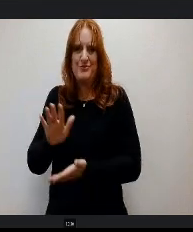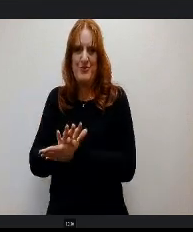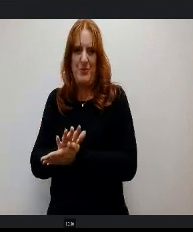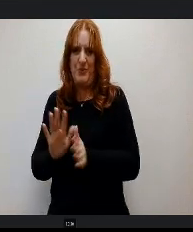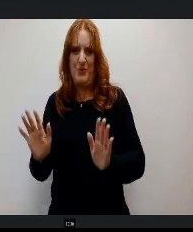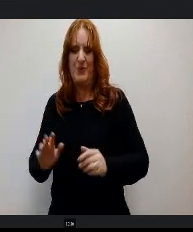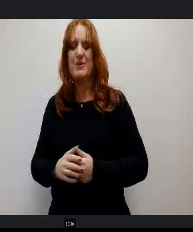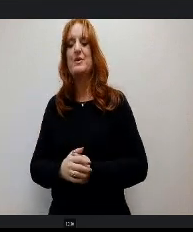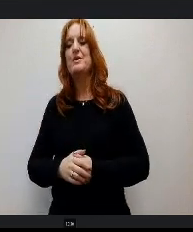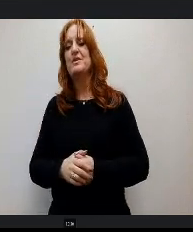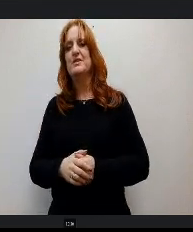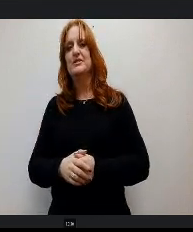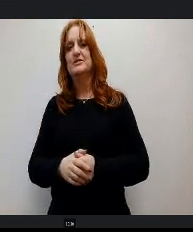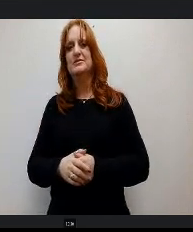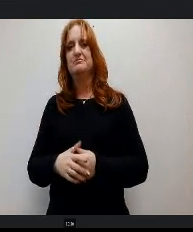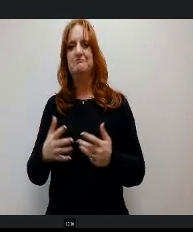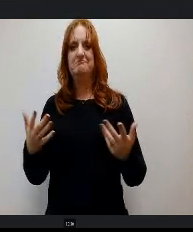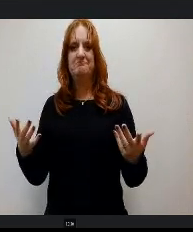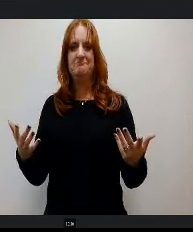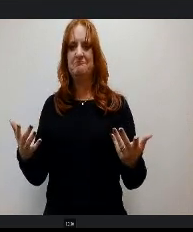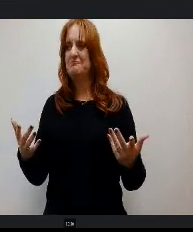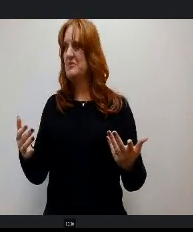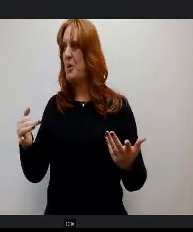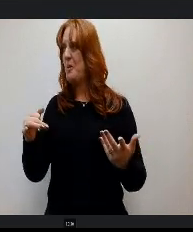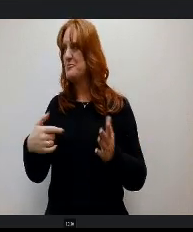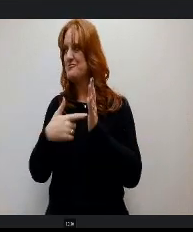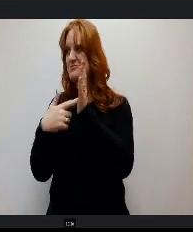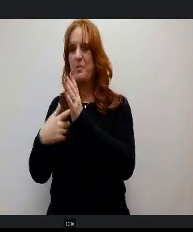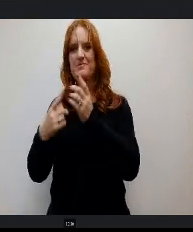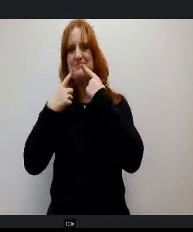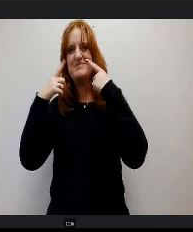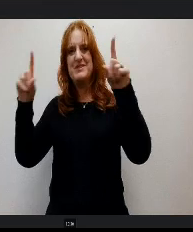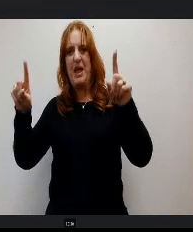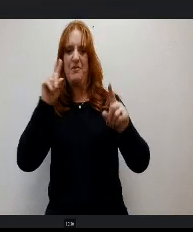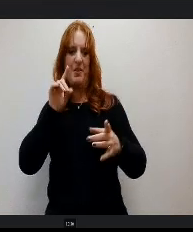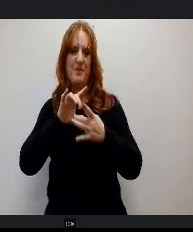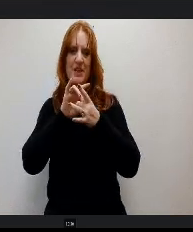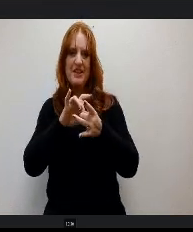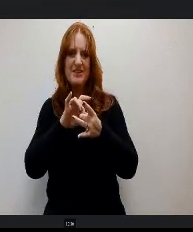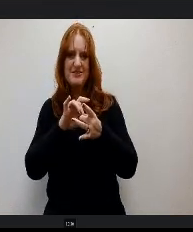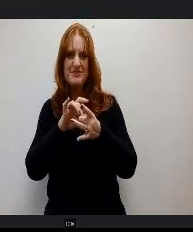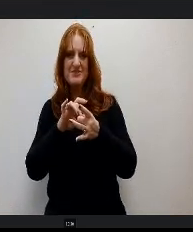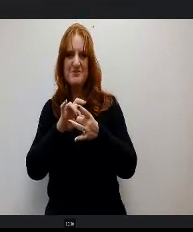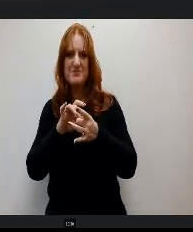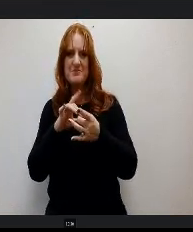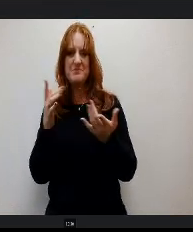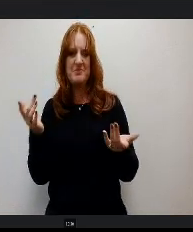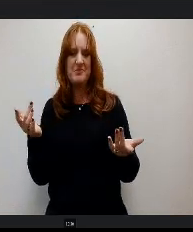school. So it just speaks to the success of this relationship and the number of students that we serve